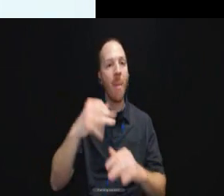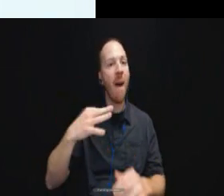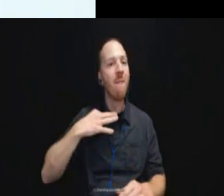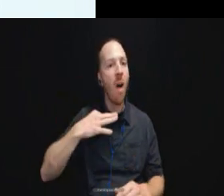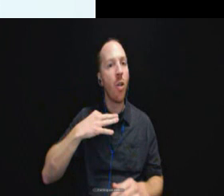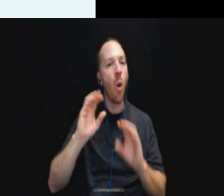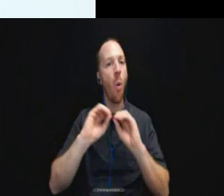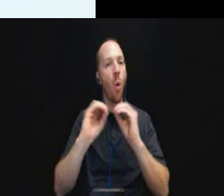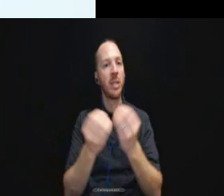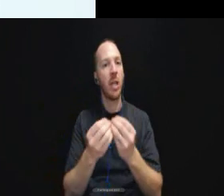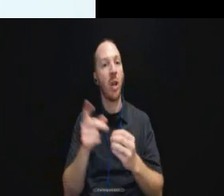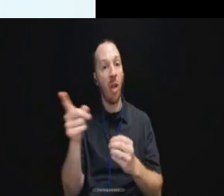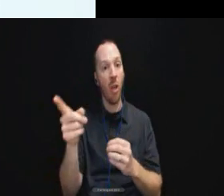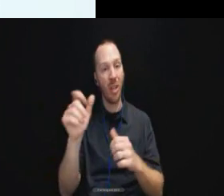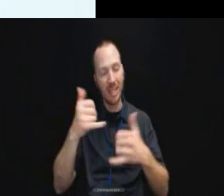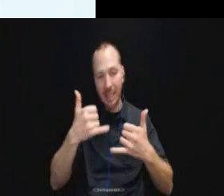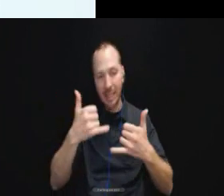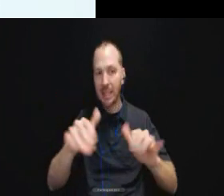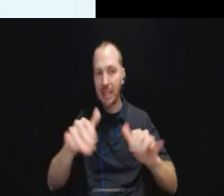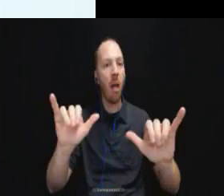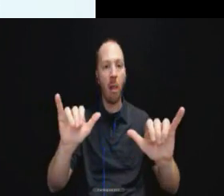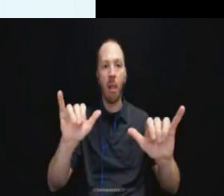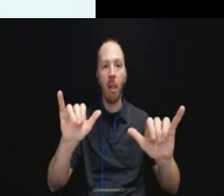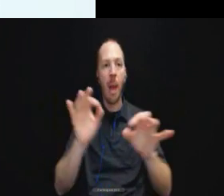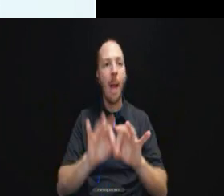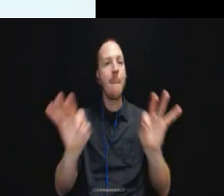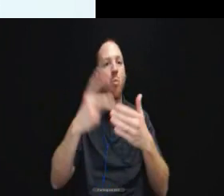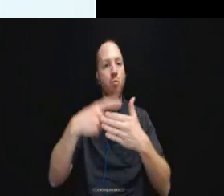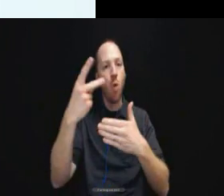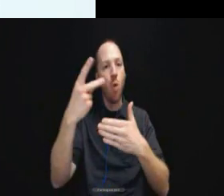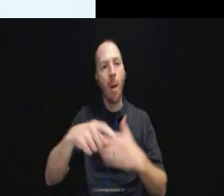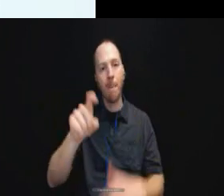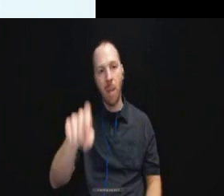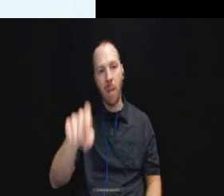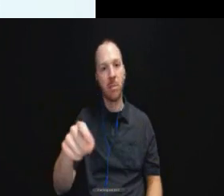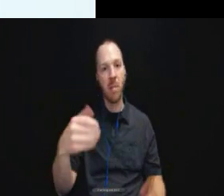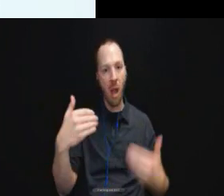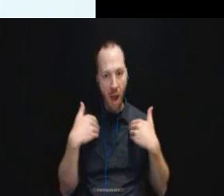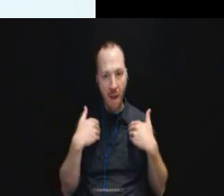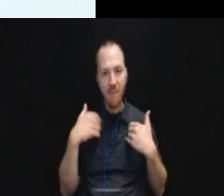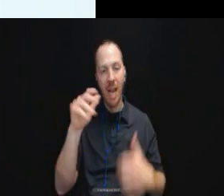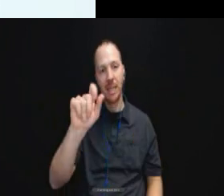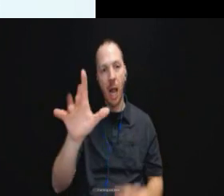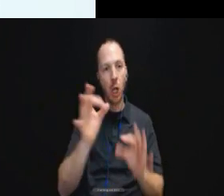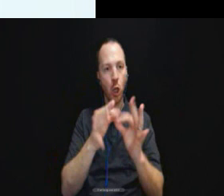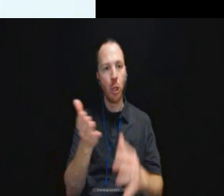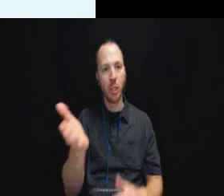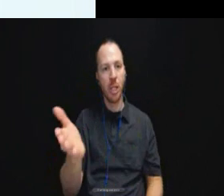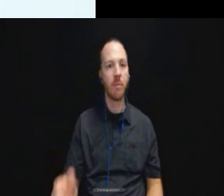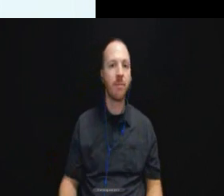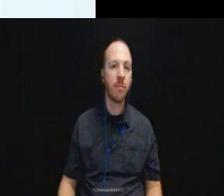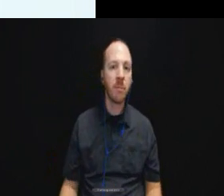That they were still important programs that needed to have ASL interpreters.